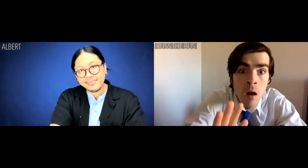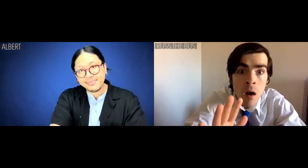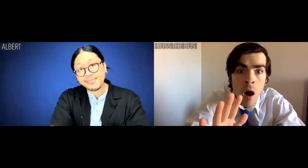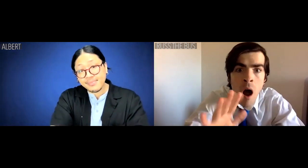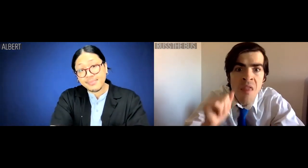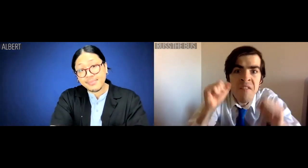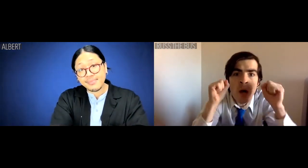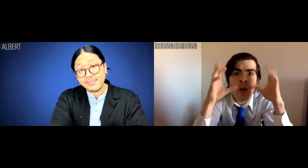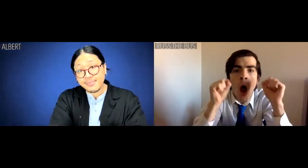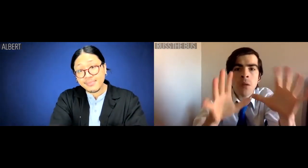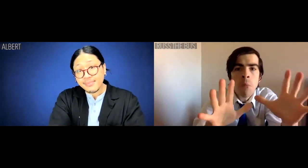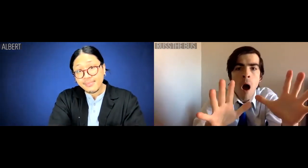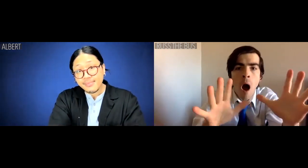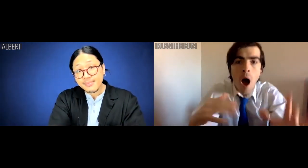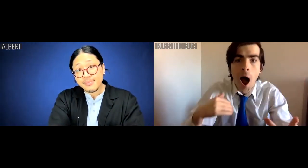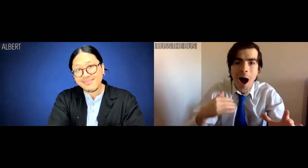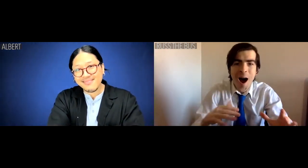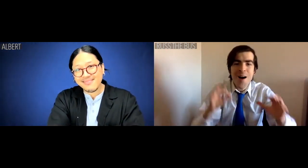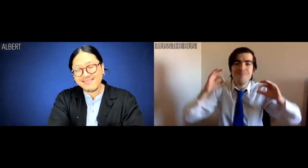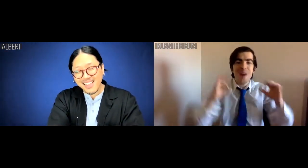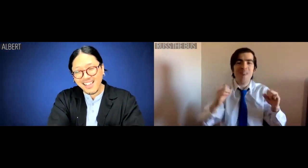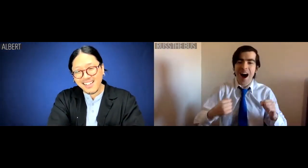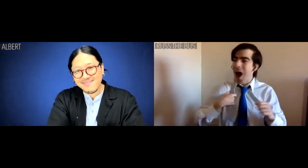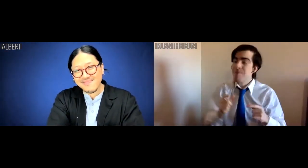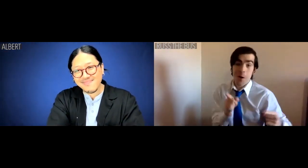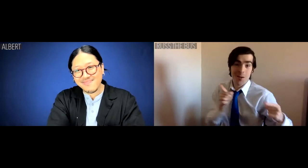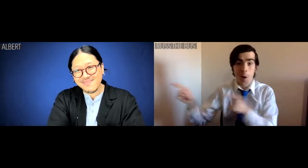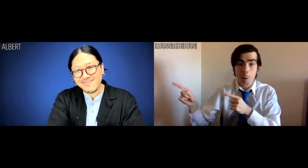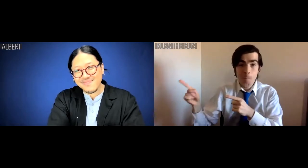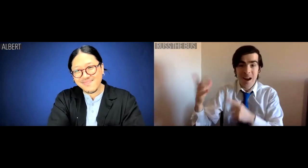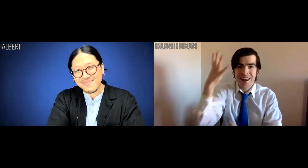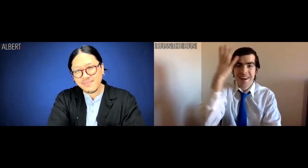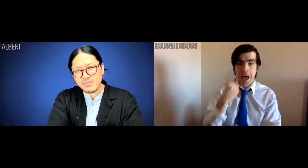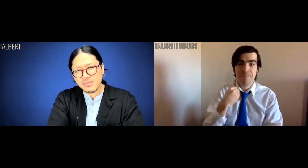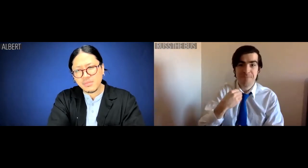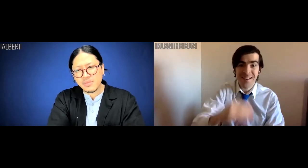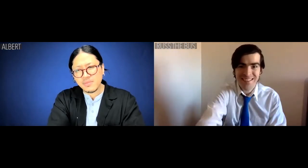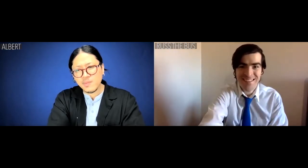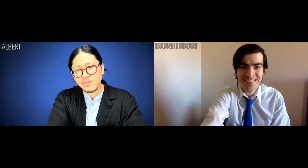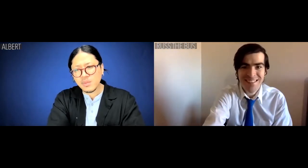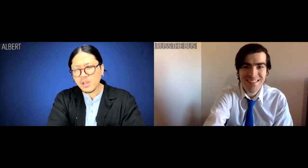Russ the Bus: That's frickin awesome. I'm going to go take a nap.